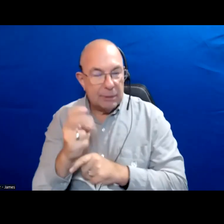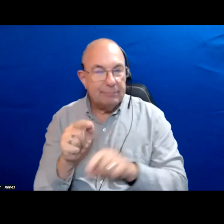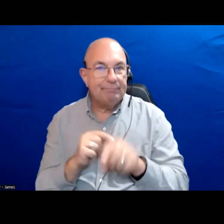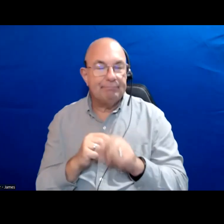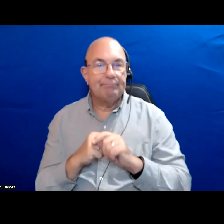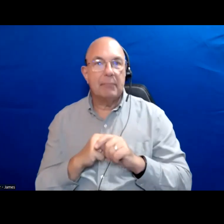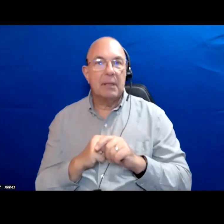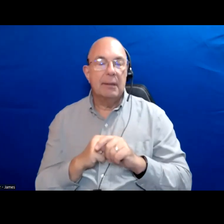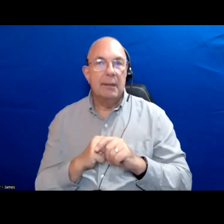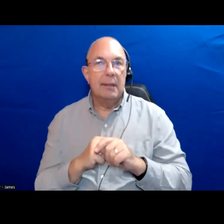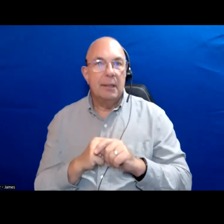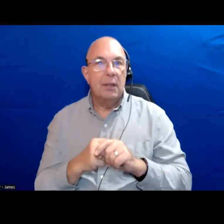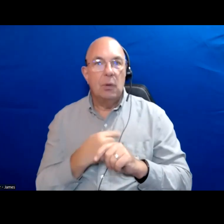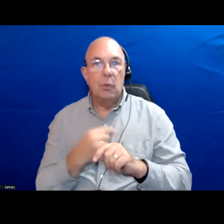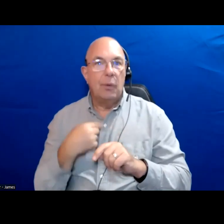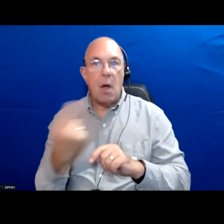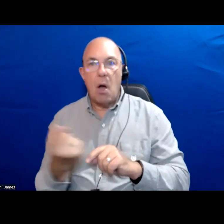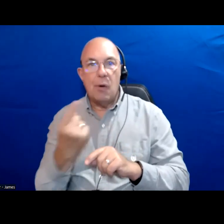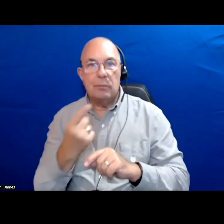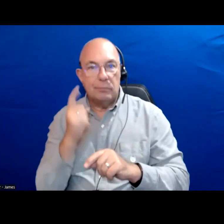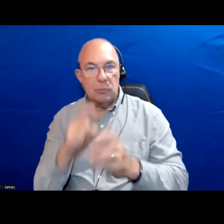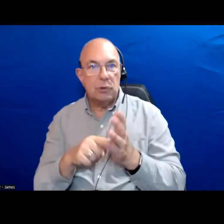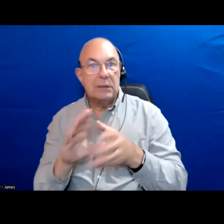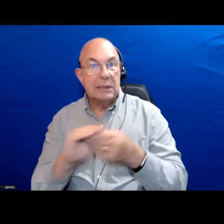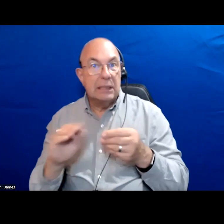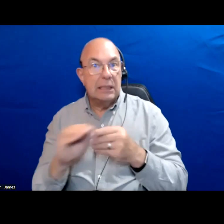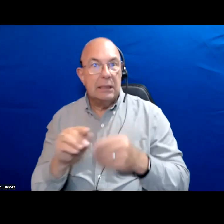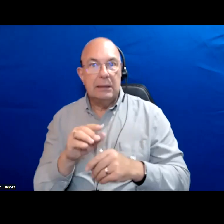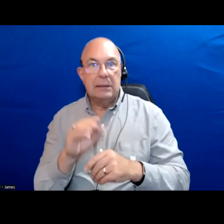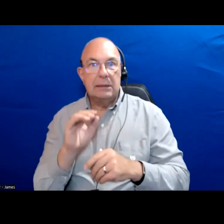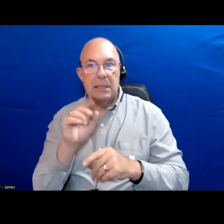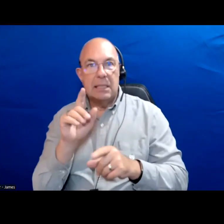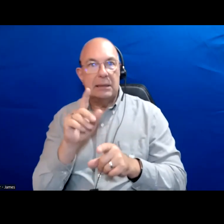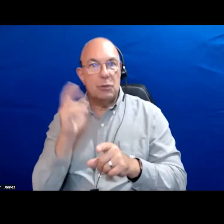We tend to cover stories about public transit networking that is a common story.